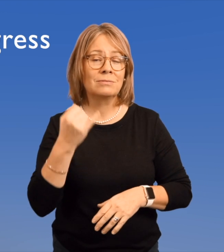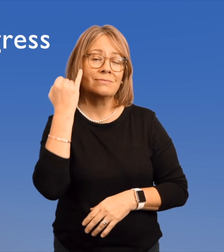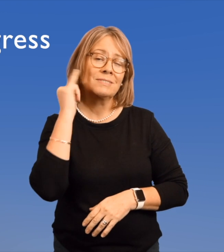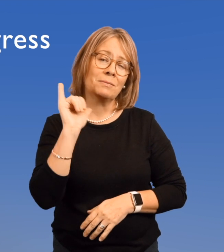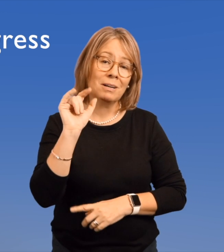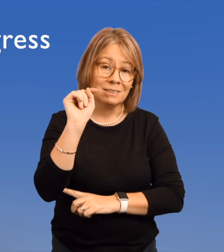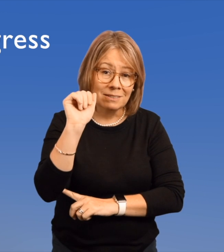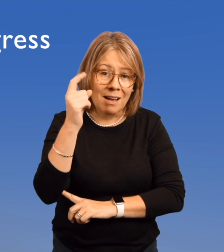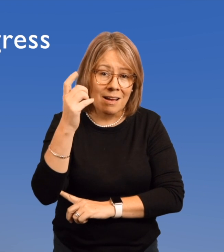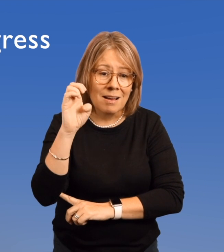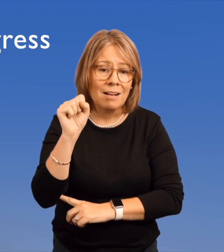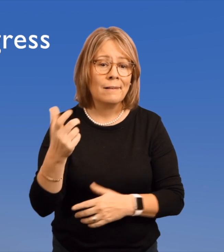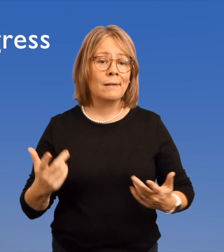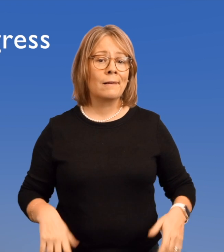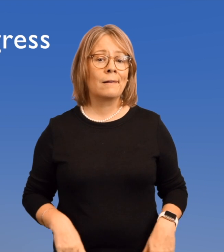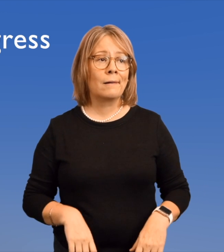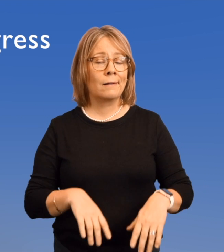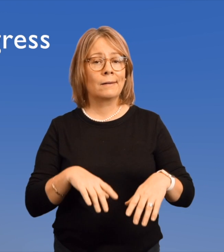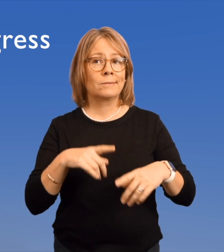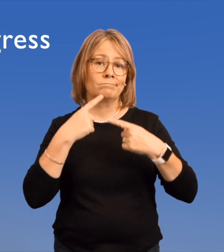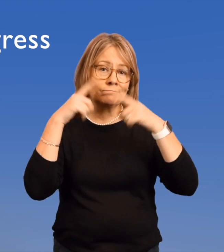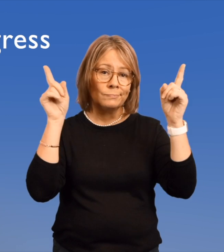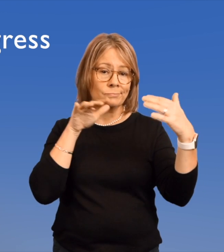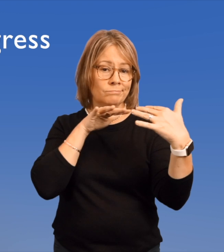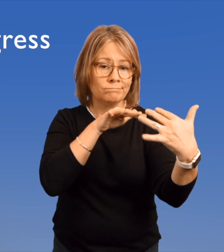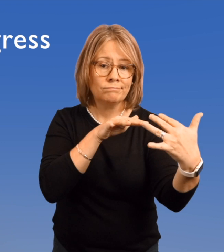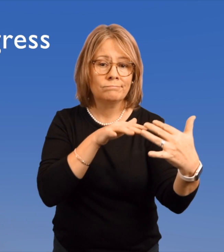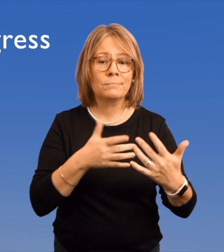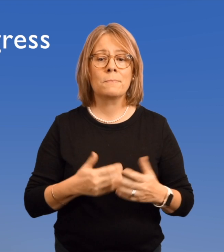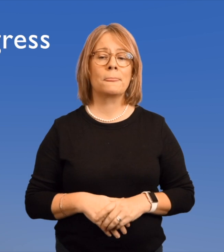such as taxes and declarations of war.